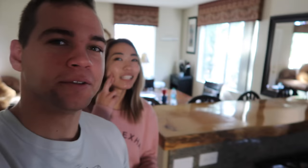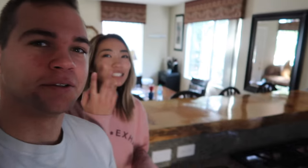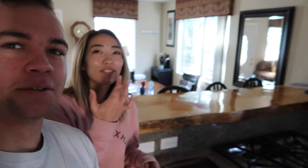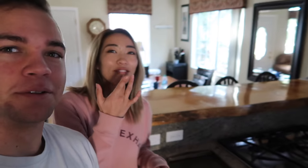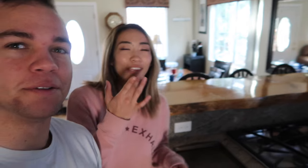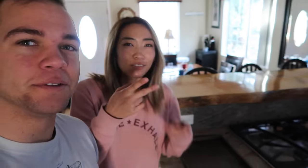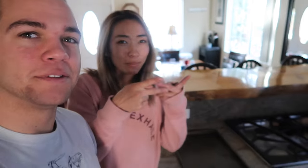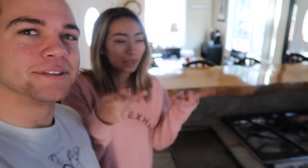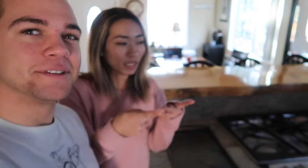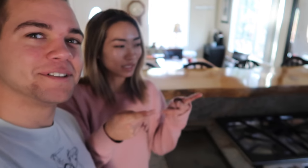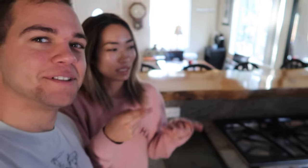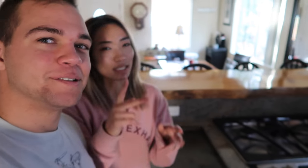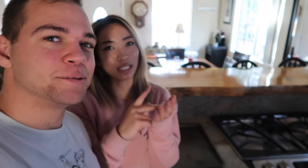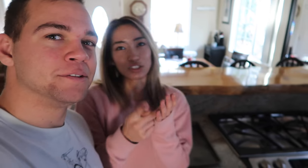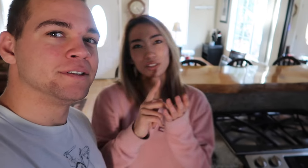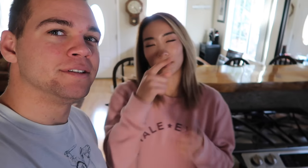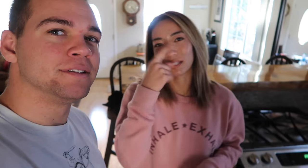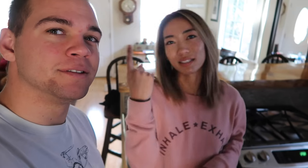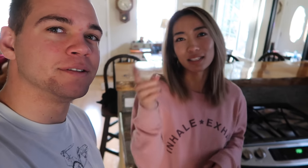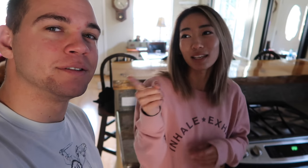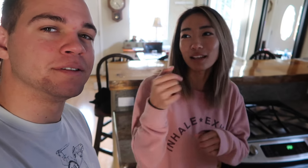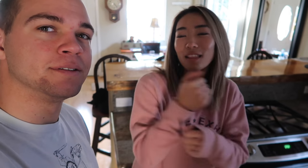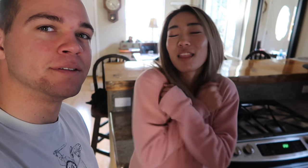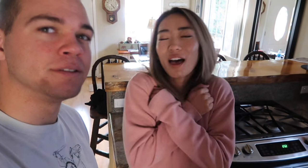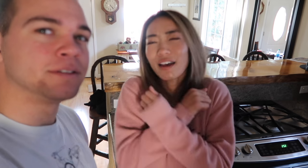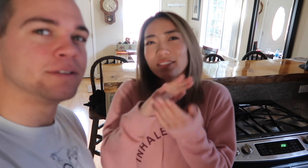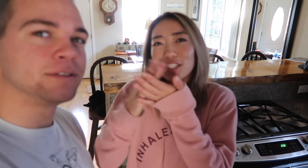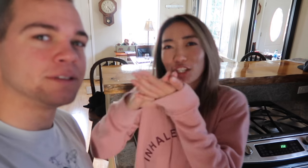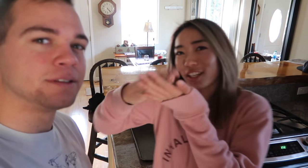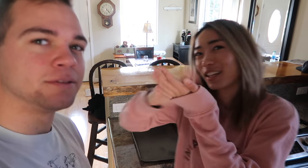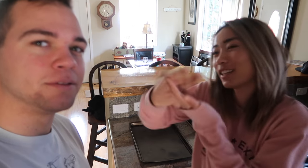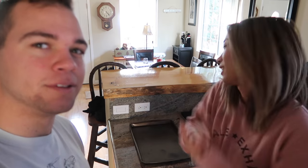Ryan's favorite place is the kitchen, because he loves to cook